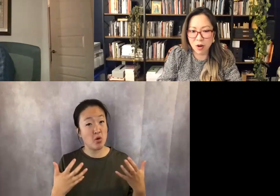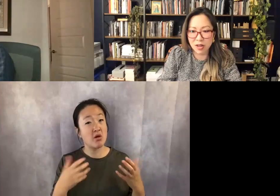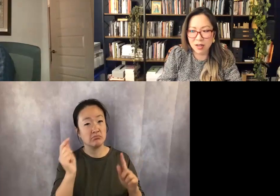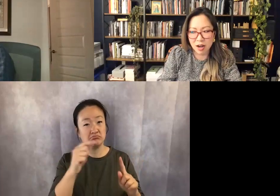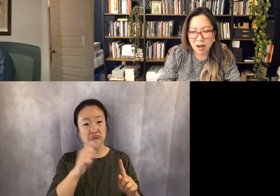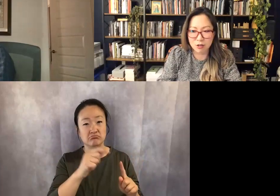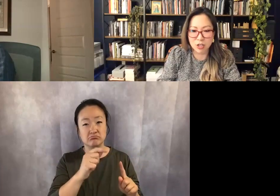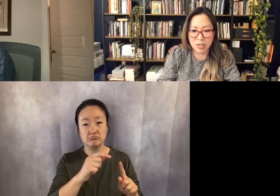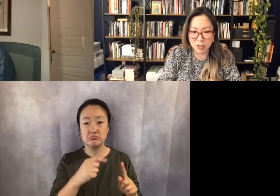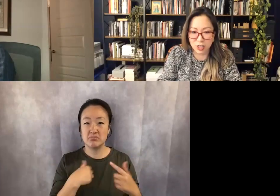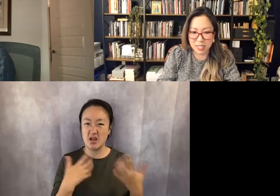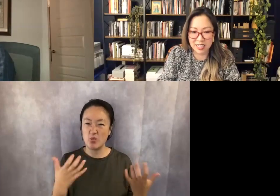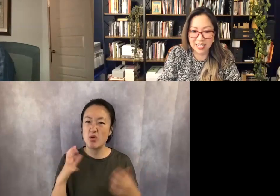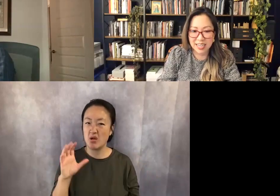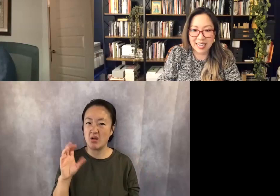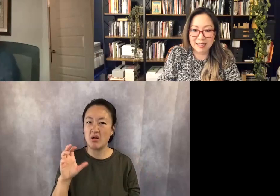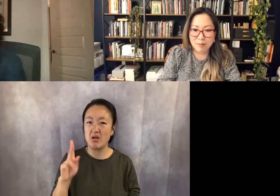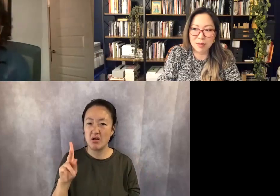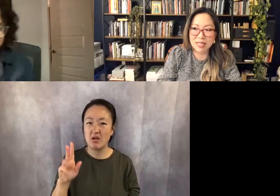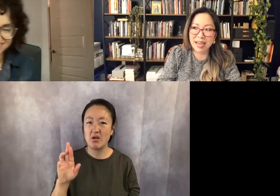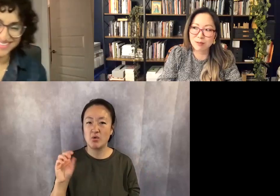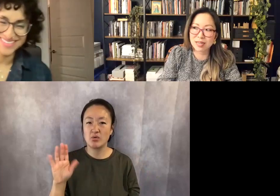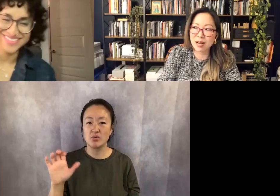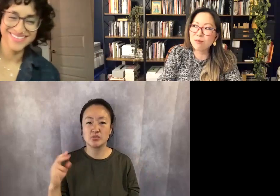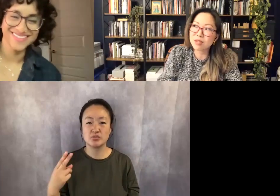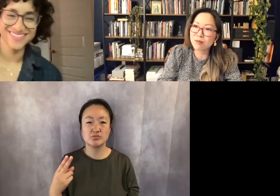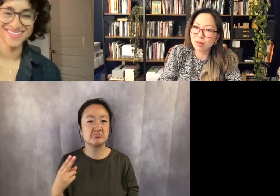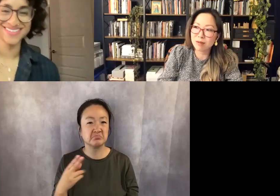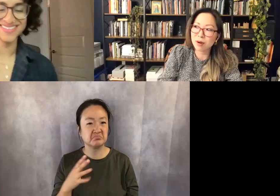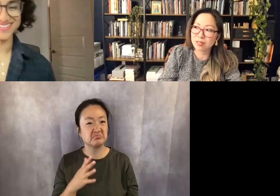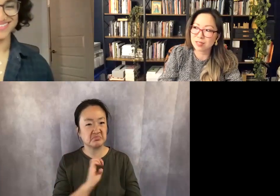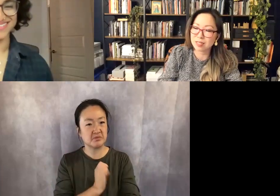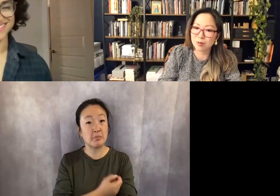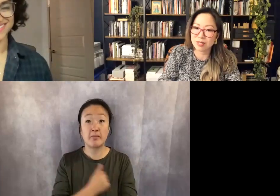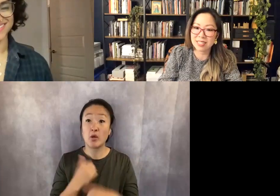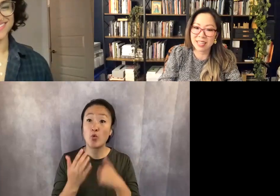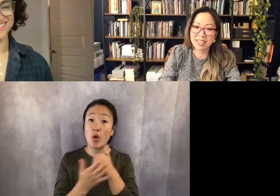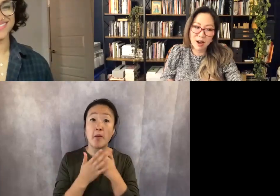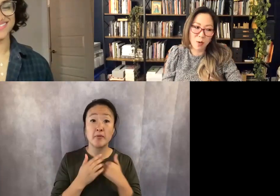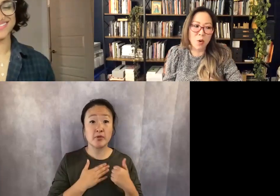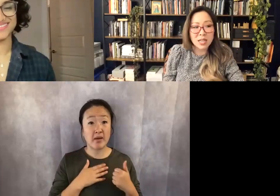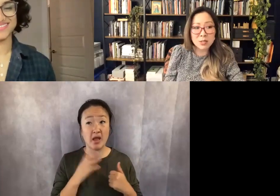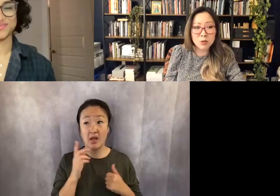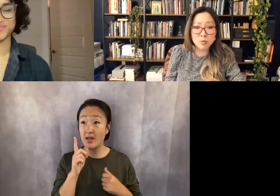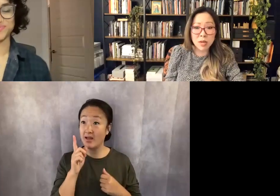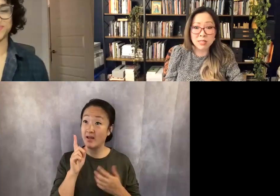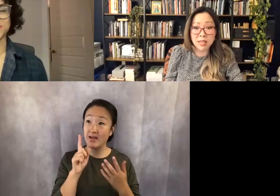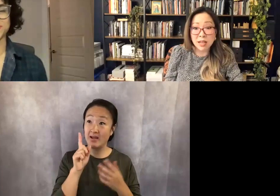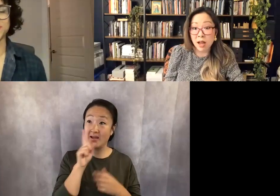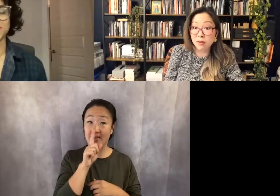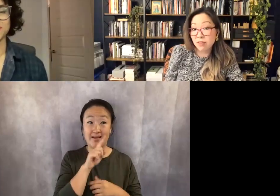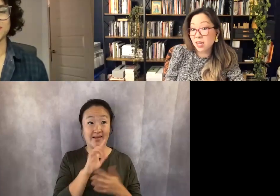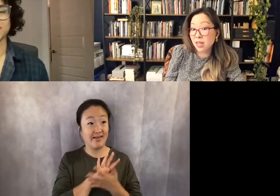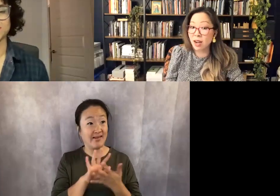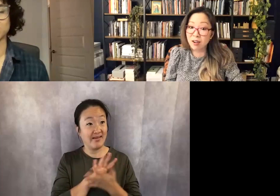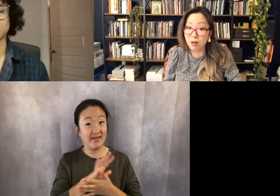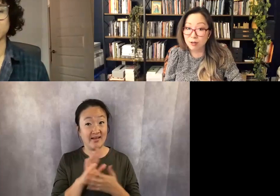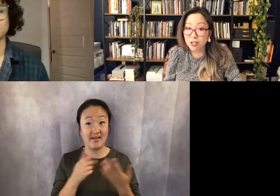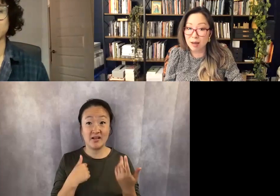I want cockroach energy, and maybe that would help me with my imposter syndrome is like, walk into a space like I'm a fucking cockroach.